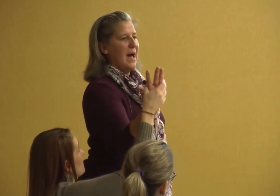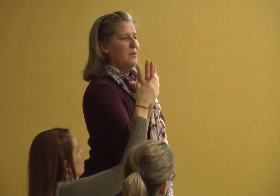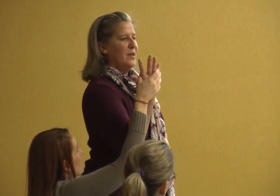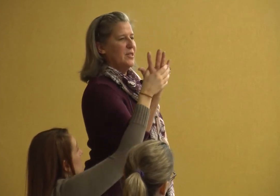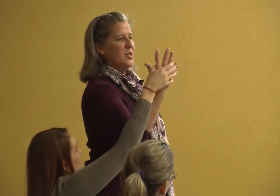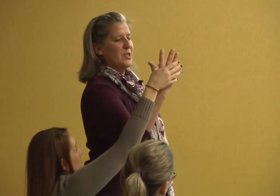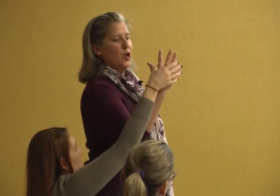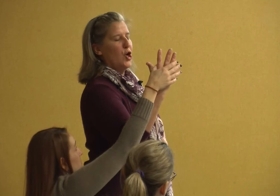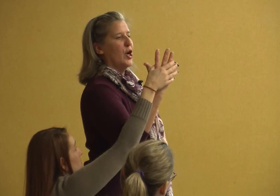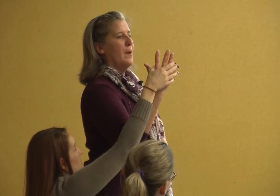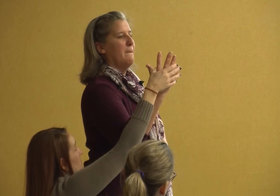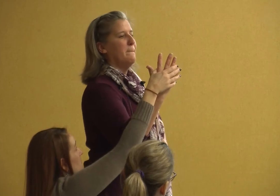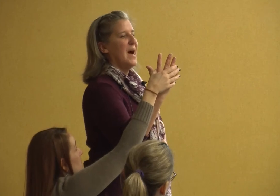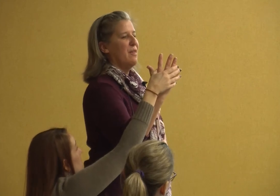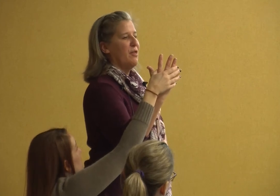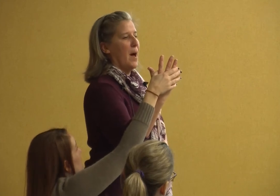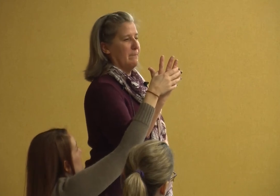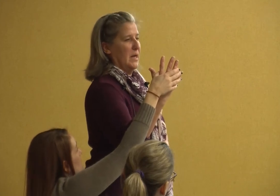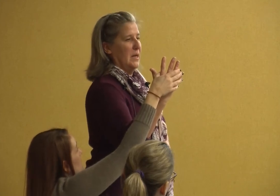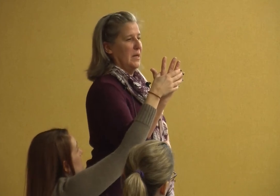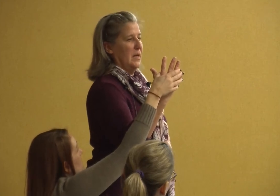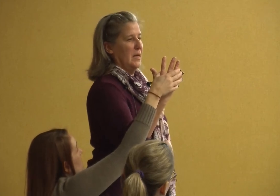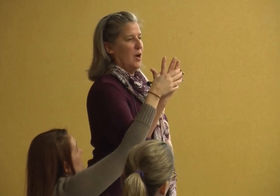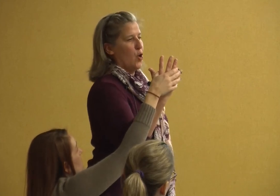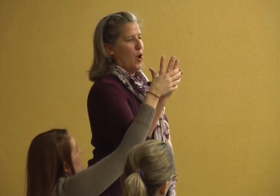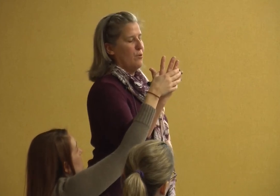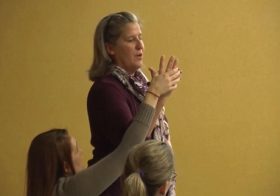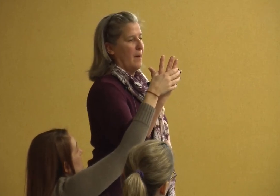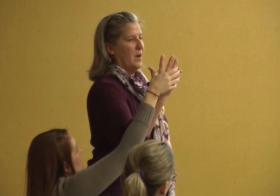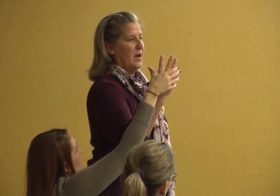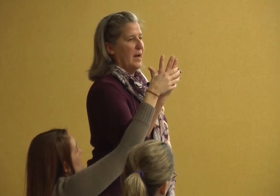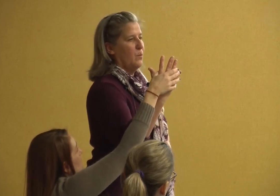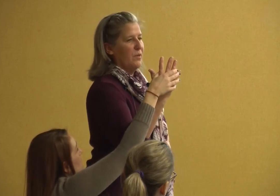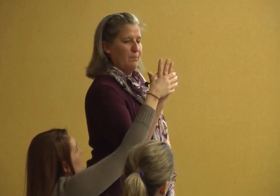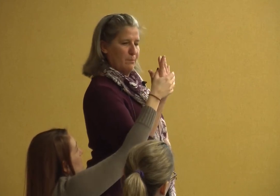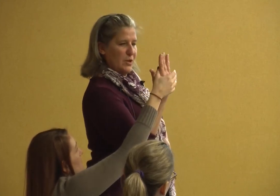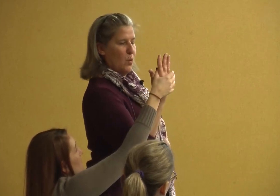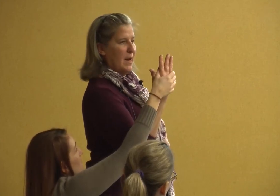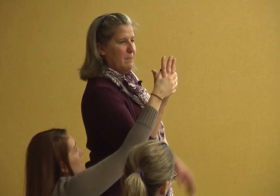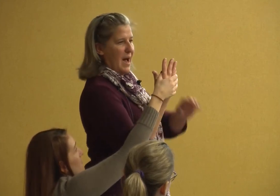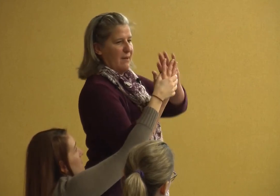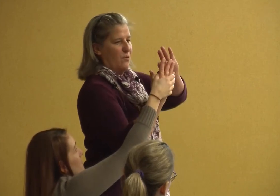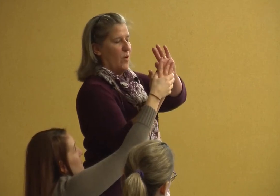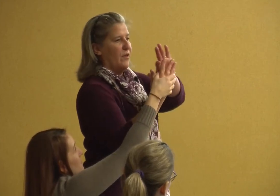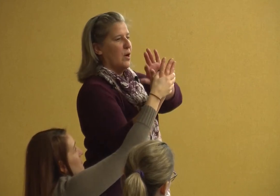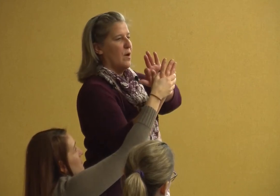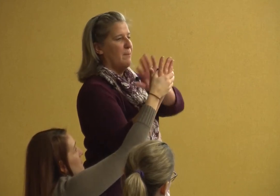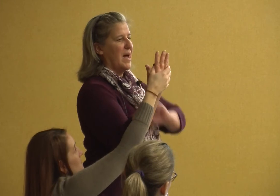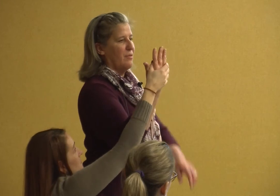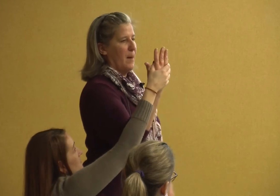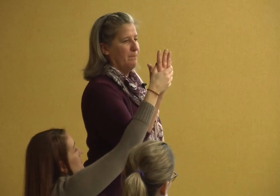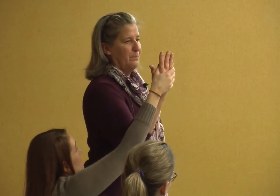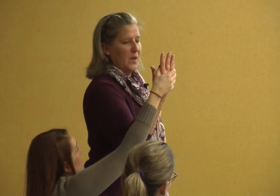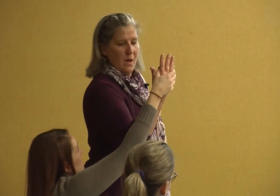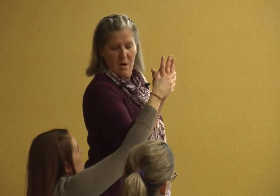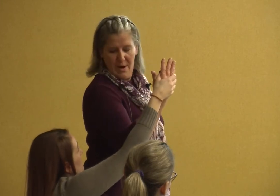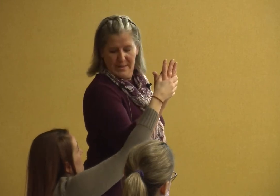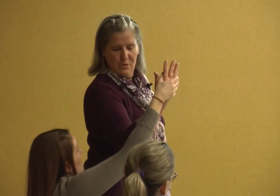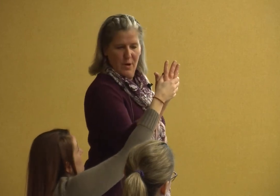gonna just hook my thumb or her thumb with between my forefinger and my thumb all right so try to